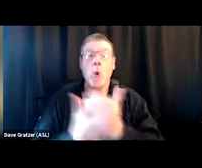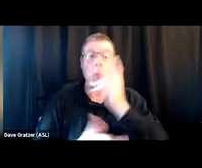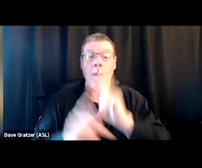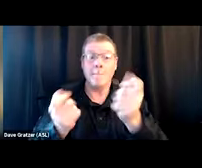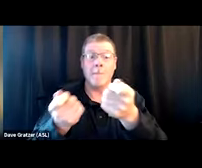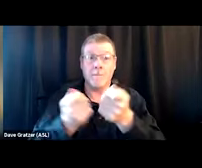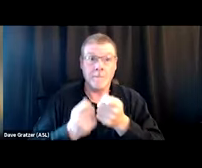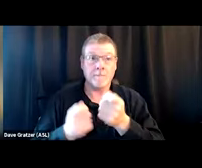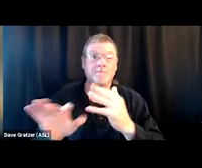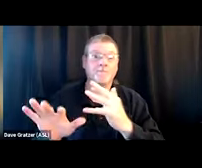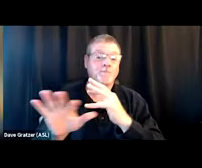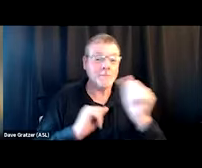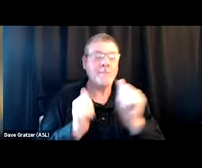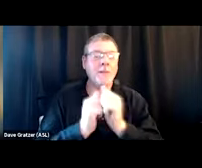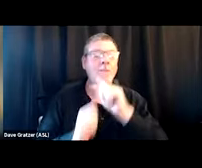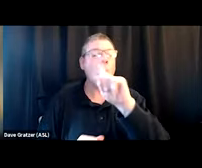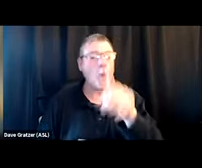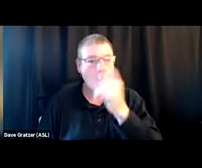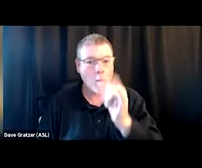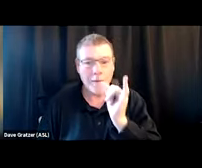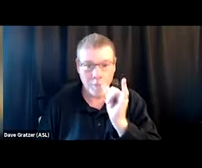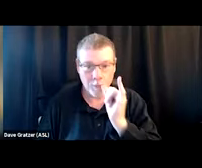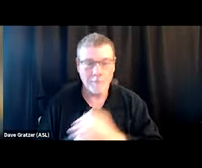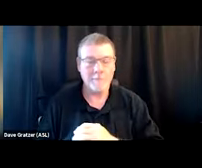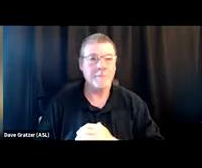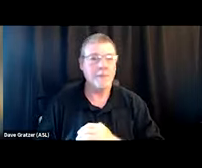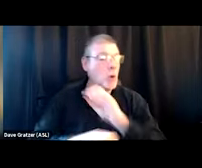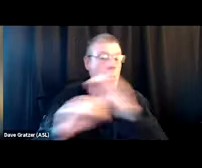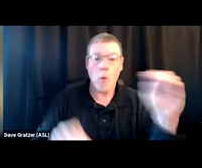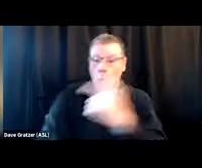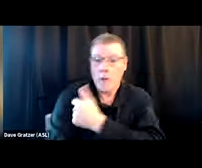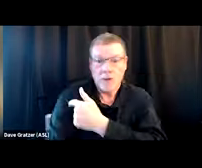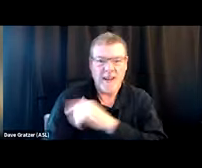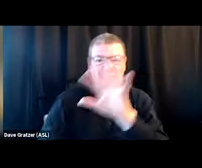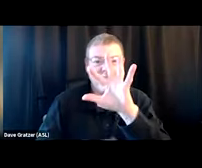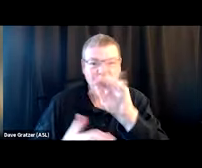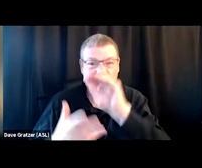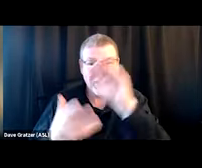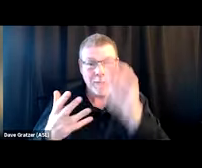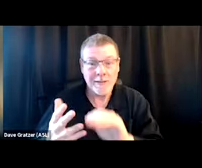and left with only smoking supplies, no injection equipment, 50% of them left with naloxone.